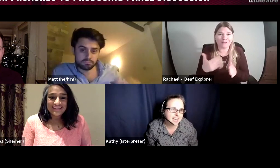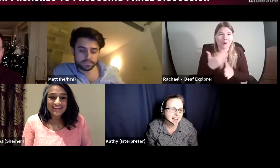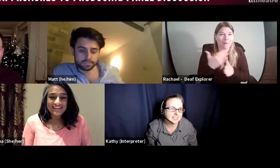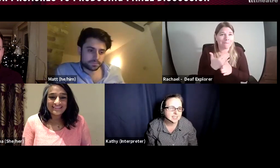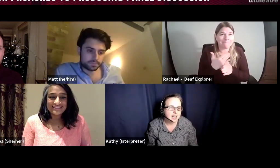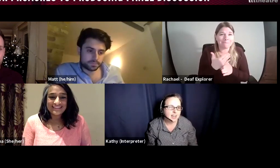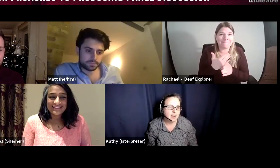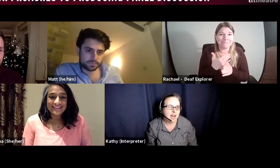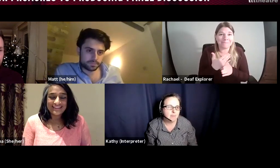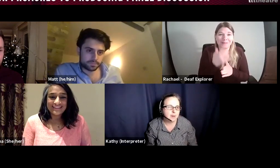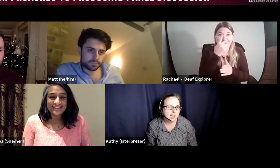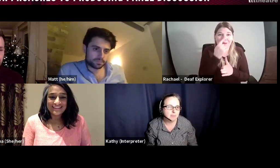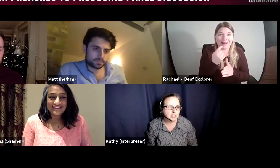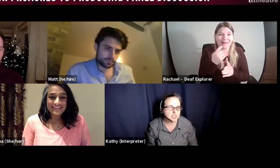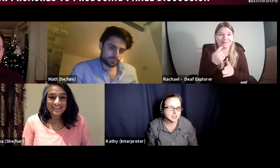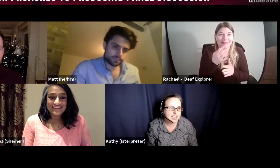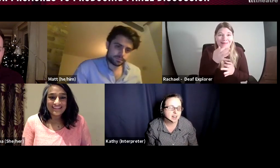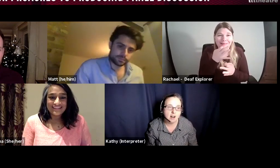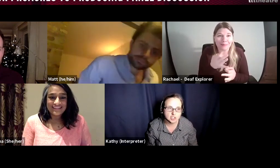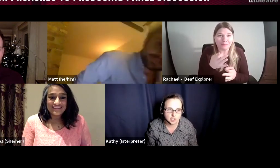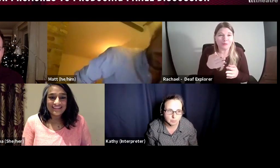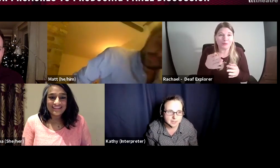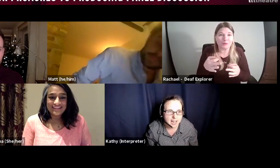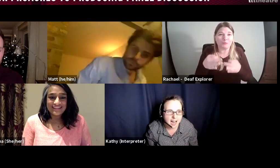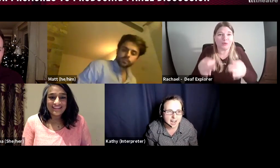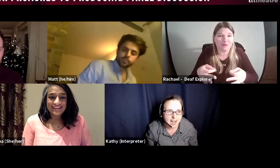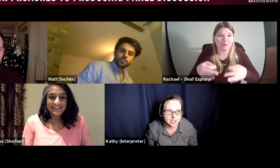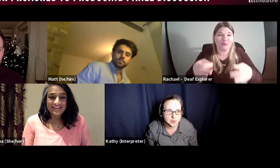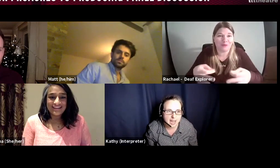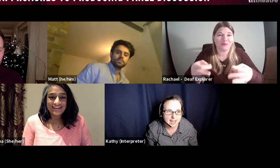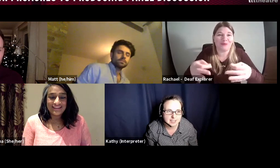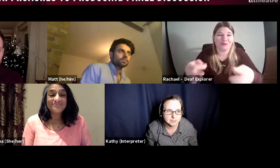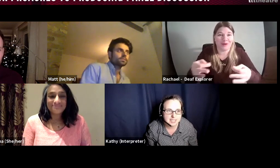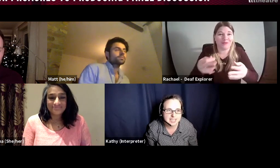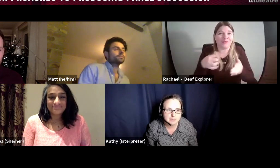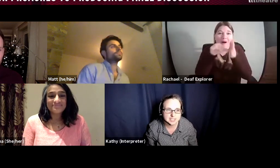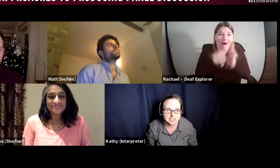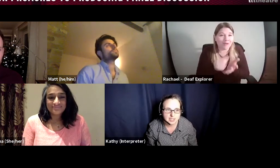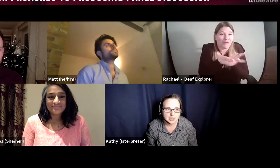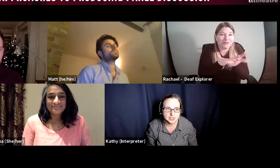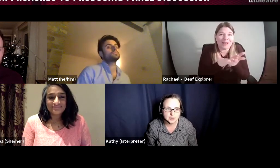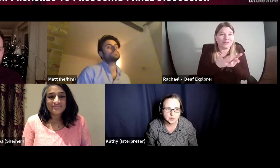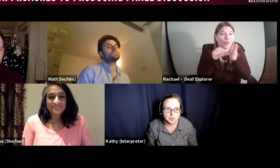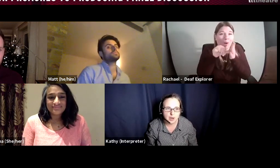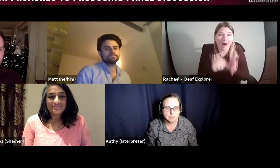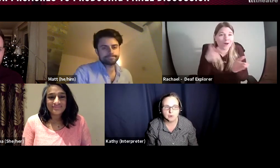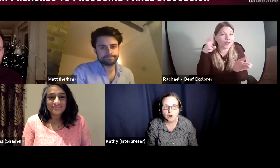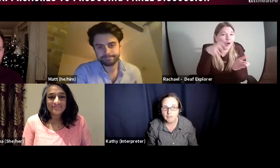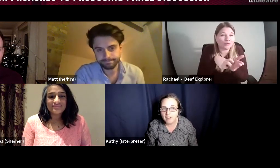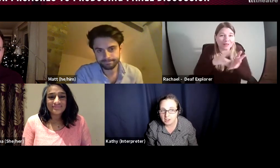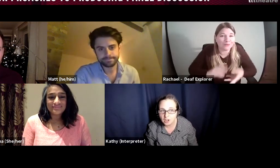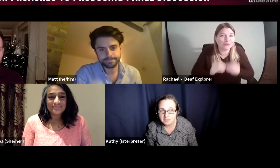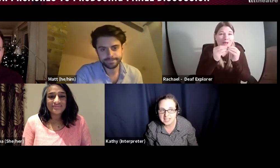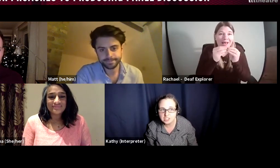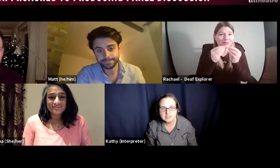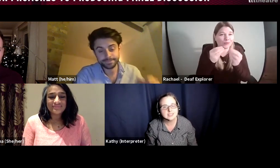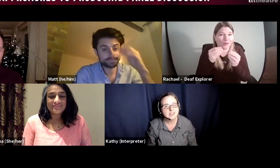add, being a producer is a hard job, and I think you can be tempted to put off hard conversations,